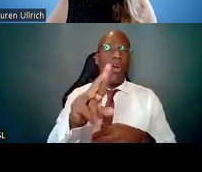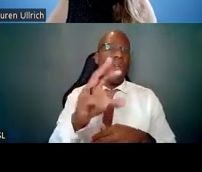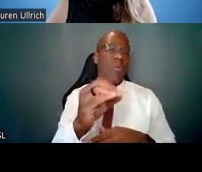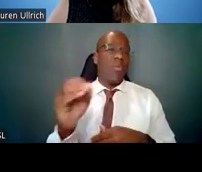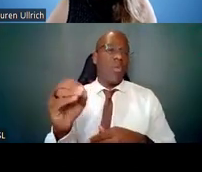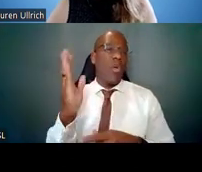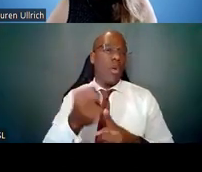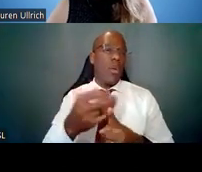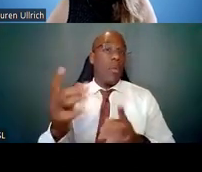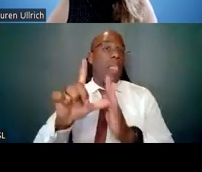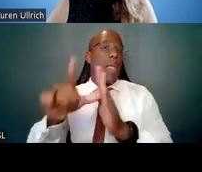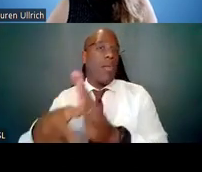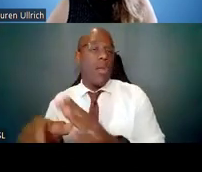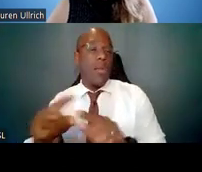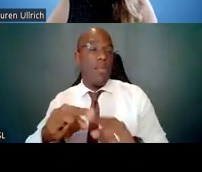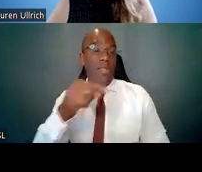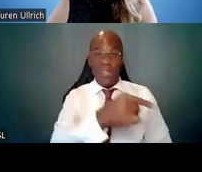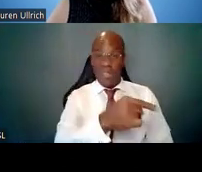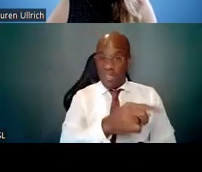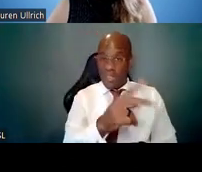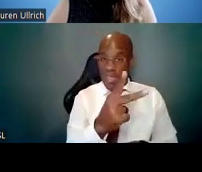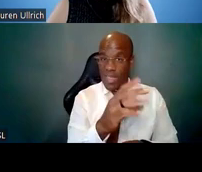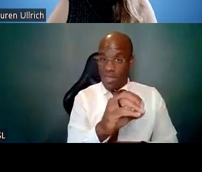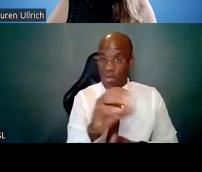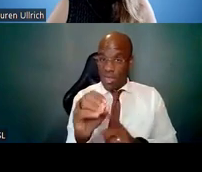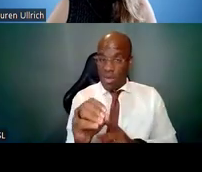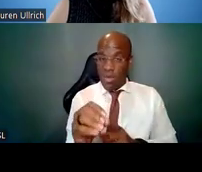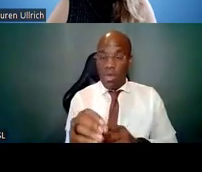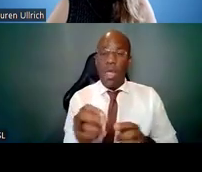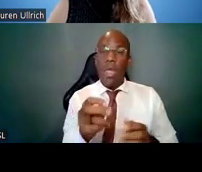requires the submission of a transition application.